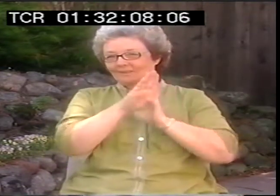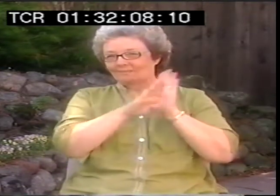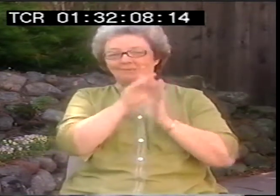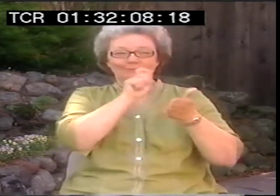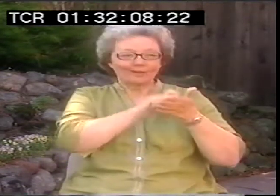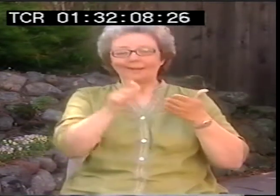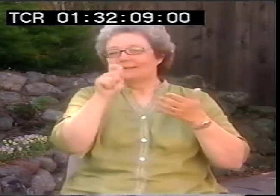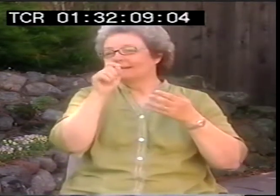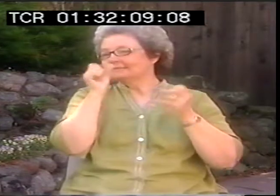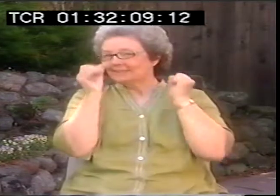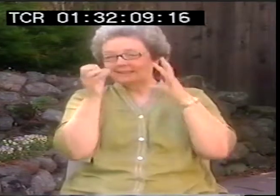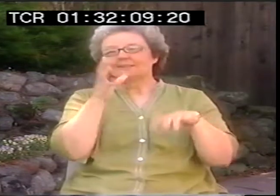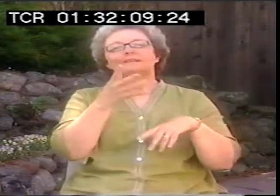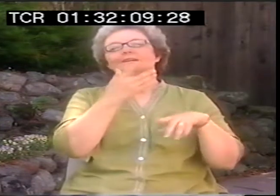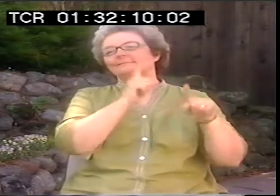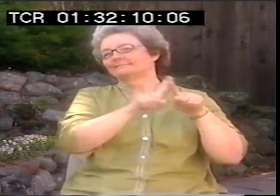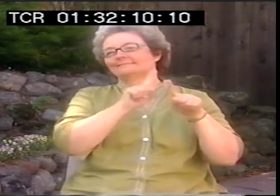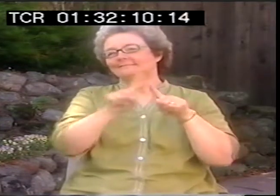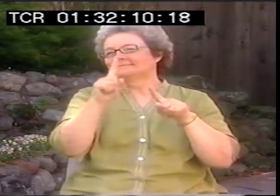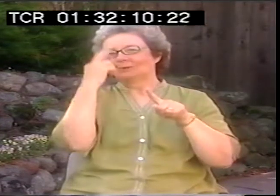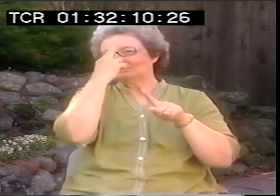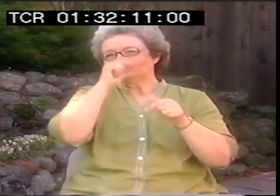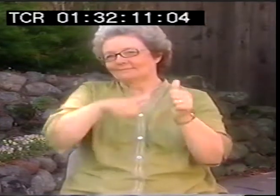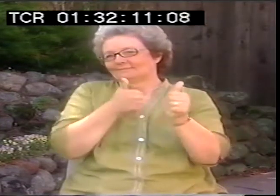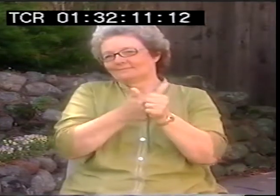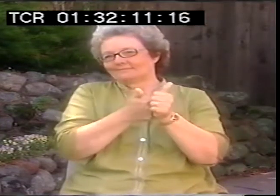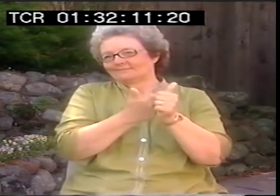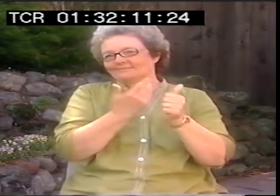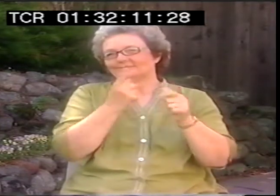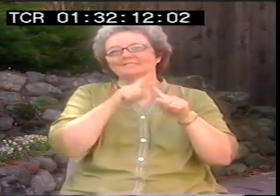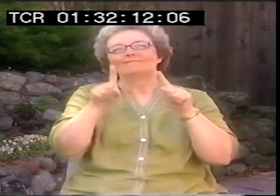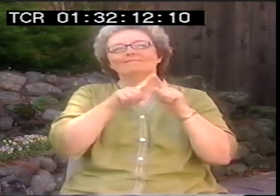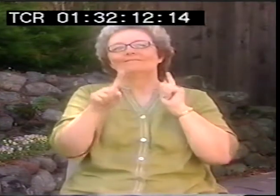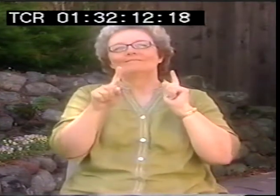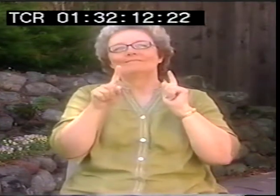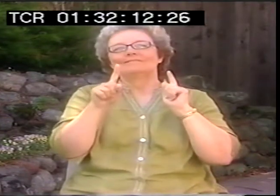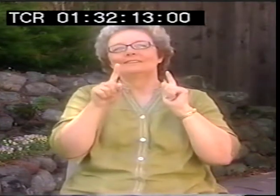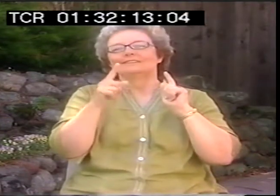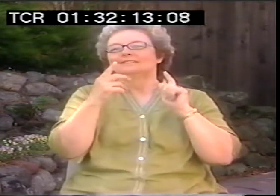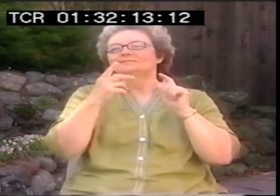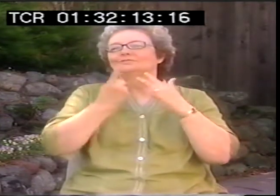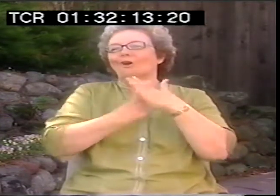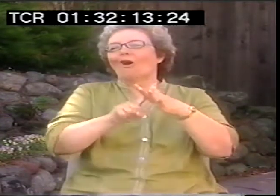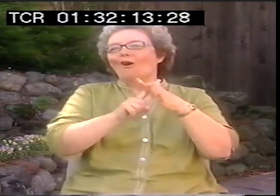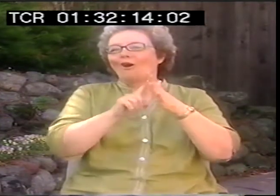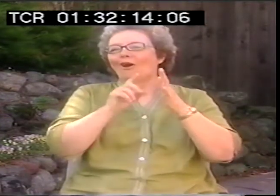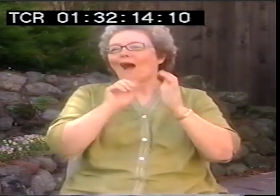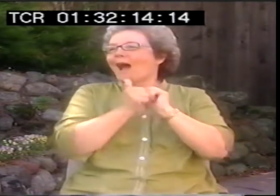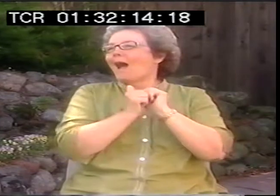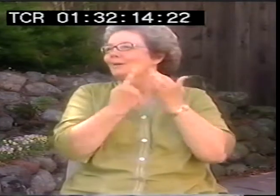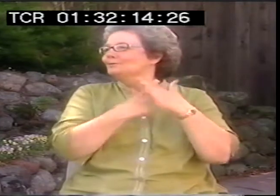There are different poems that I've developed from writing or signing. And they always have a meaning behind them, you know,